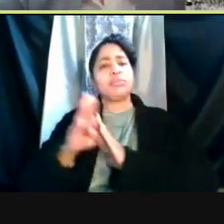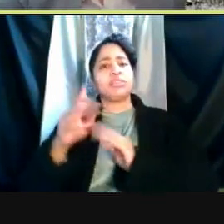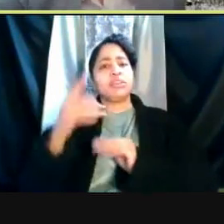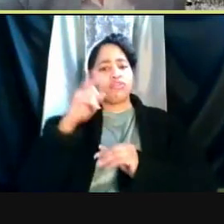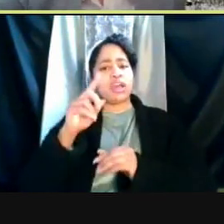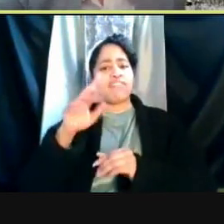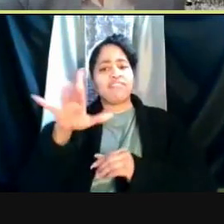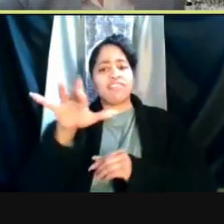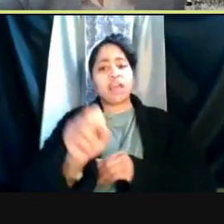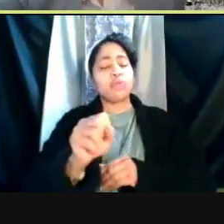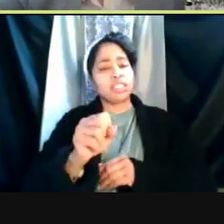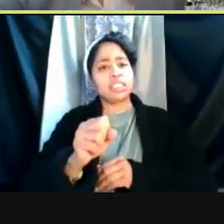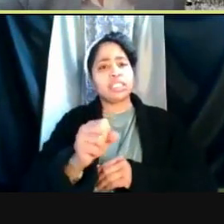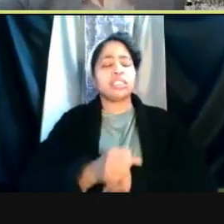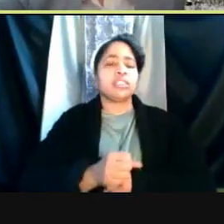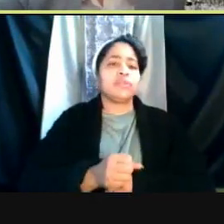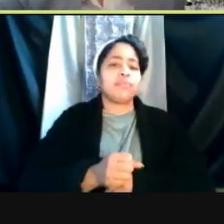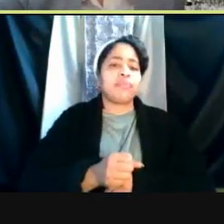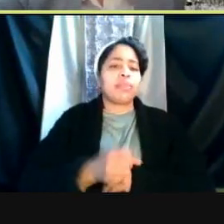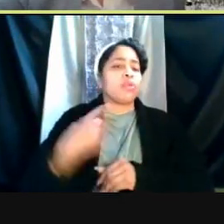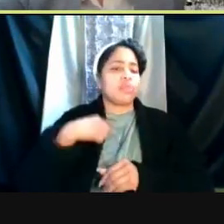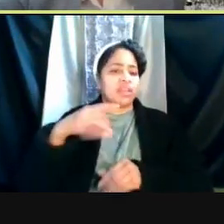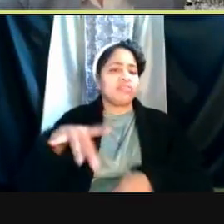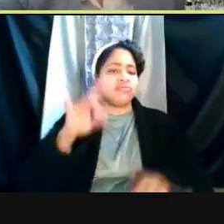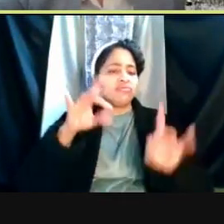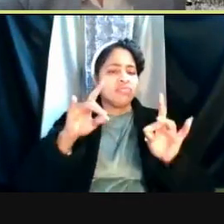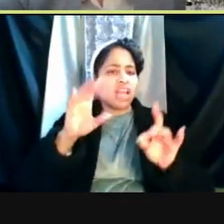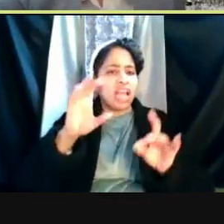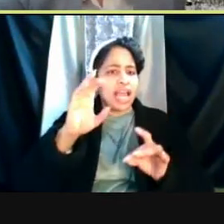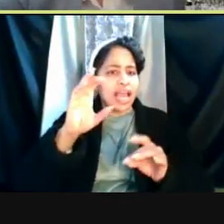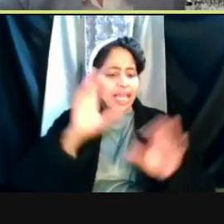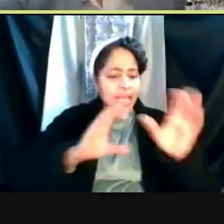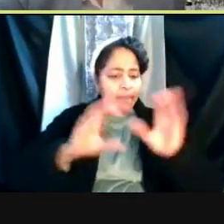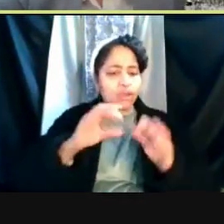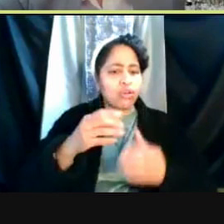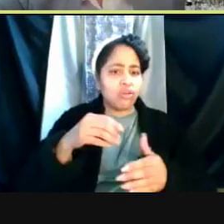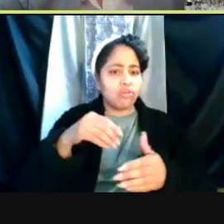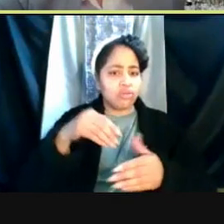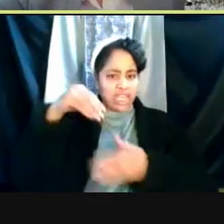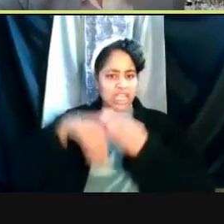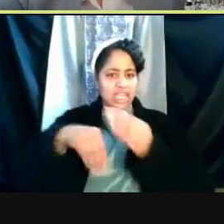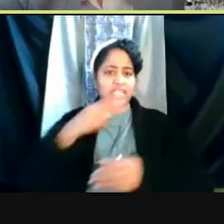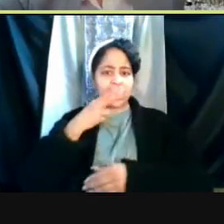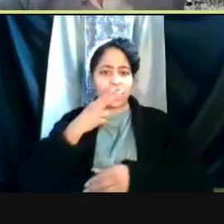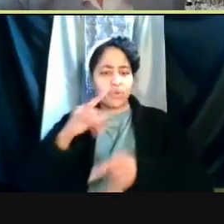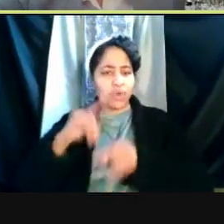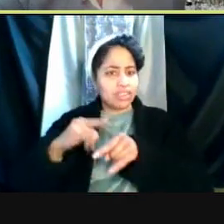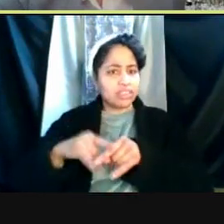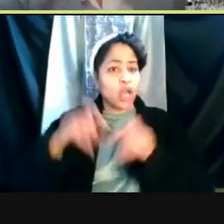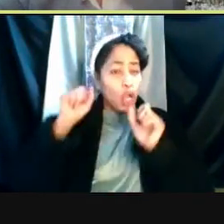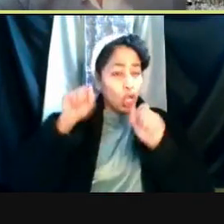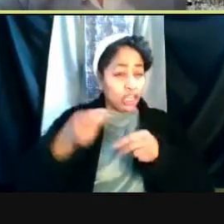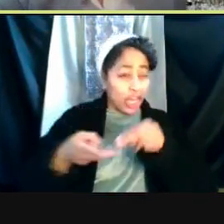Researchers from public health have discovered a chemical found in cigarettes may increase the severity of COVID-19, helping us learn more